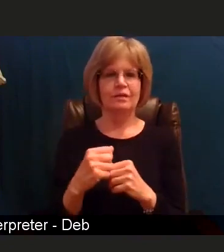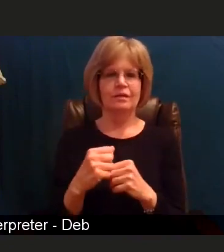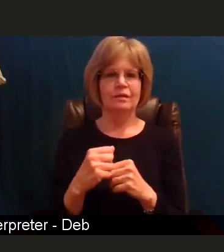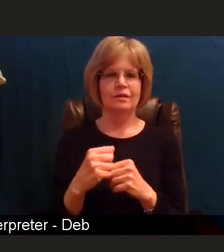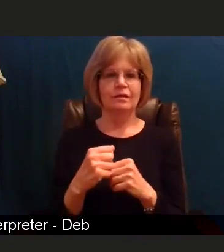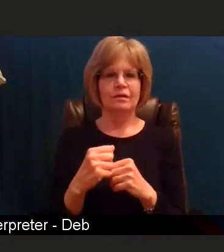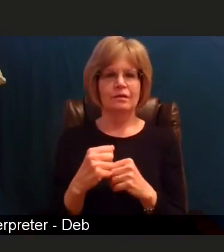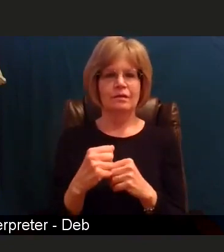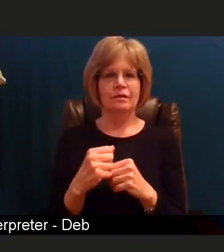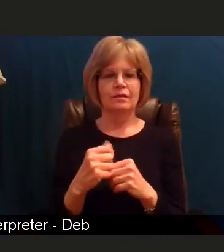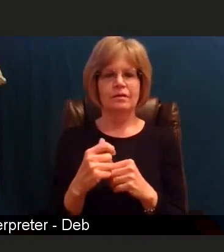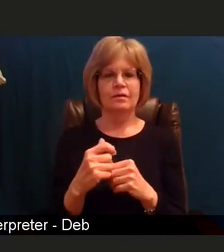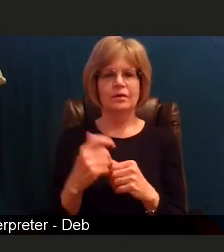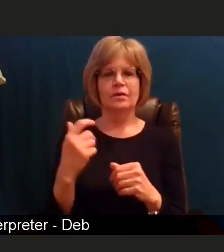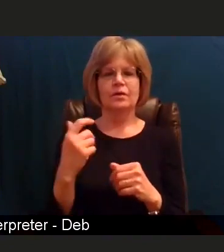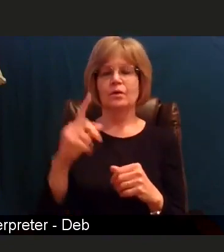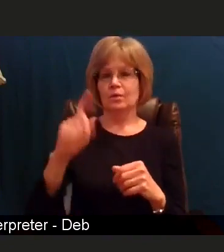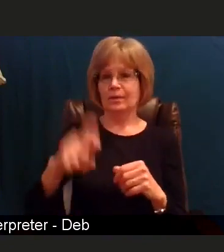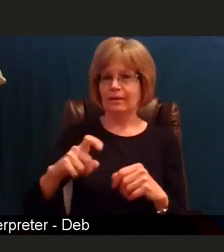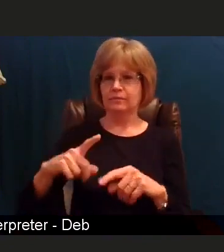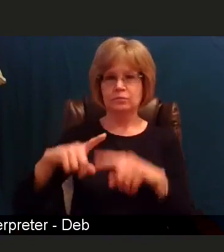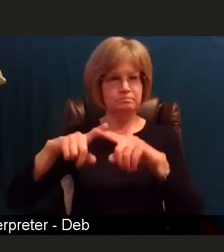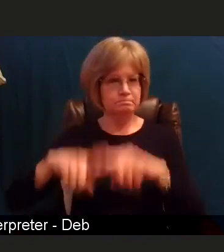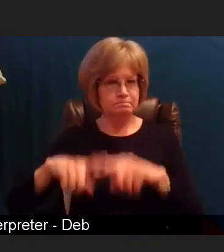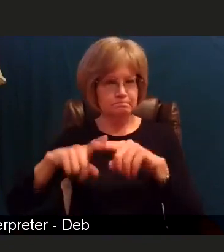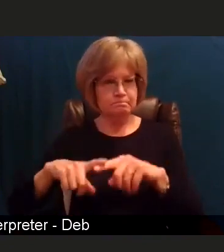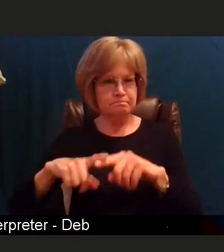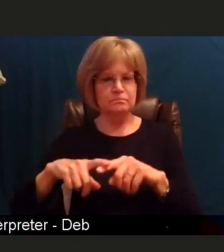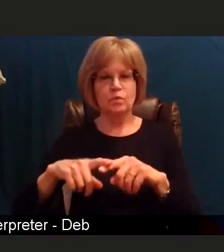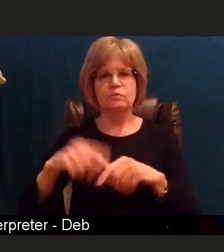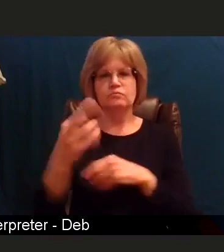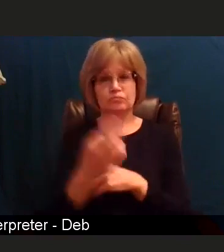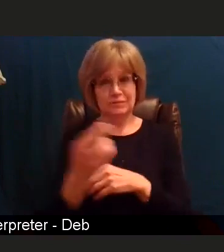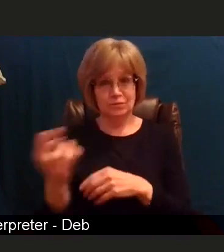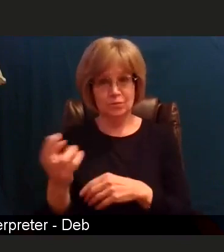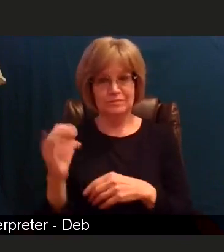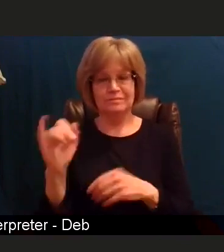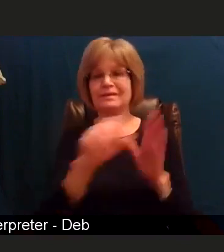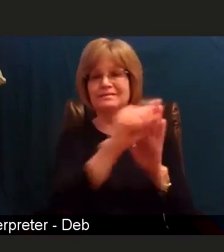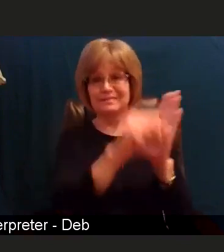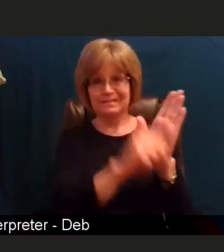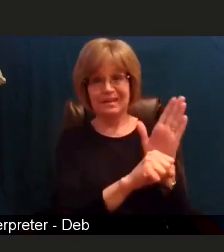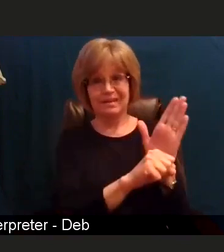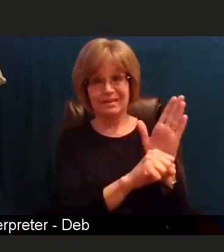we have to rely on certain resources such as the state in order to get vaccine,